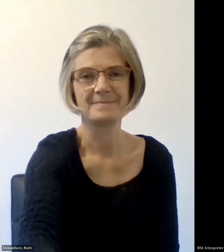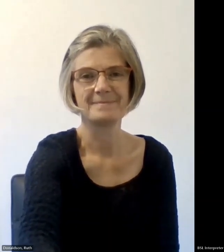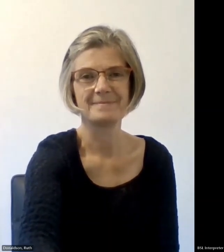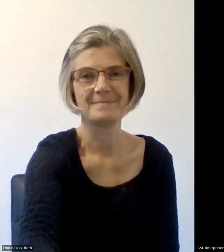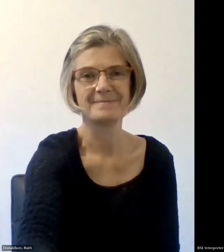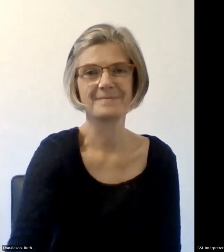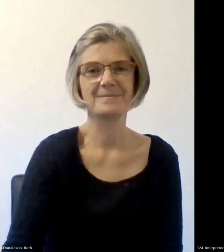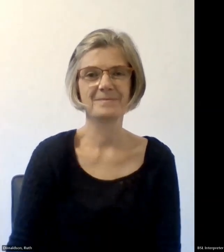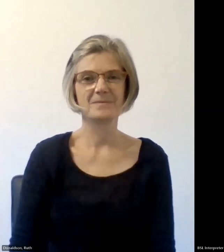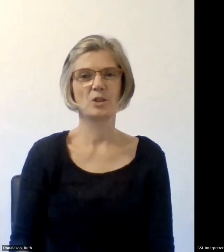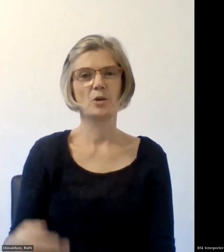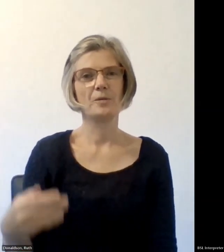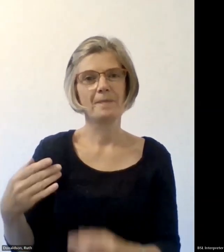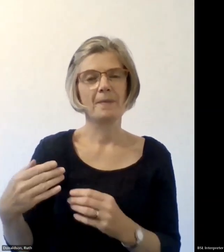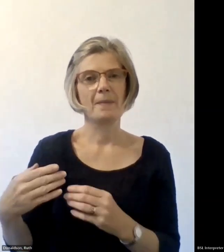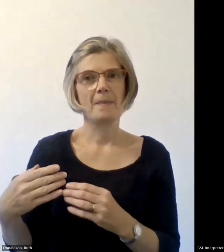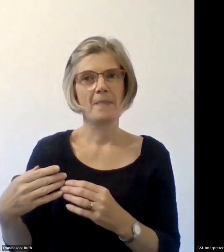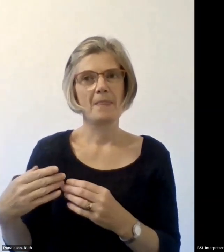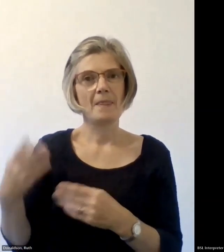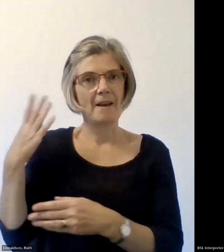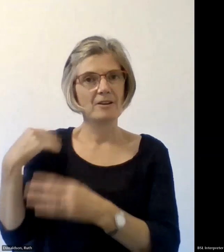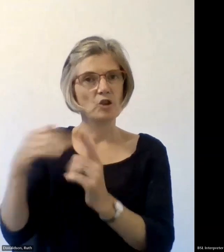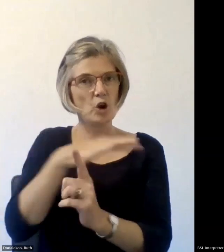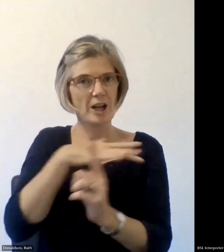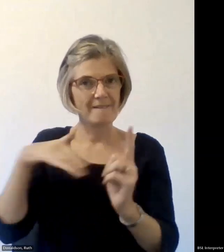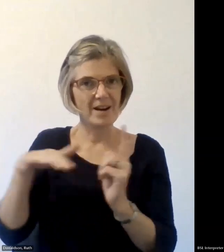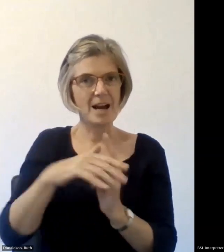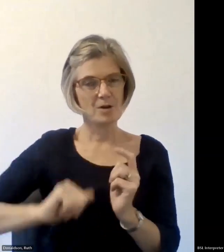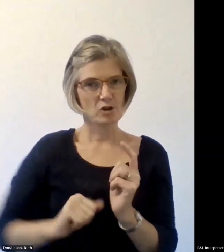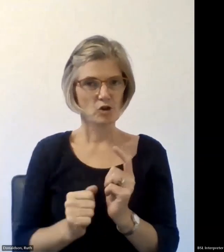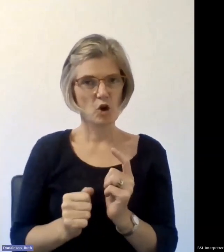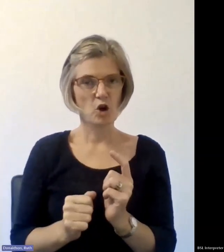for Archaeologist Archaeology Scotland and the Scottish Council on Archives have all brought